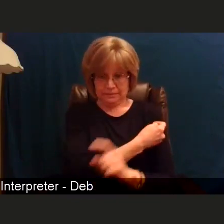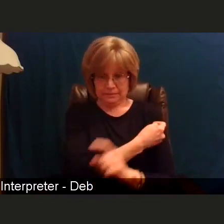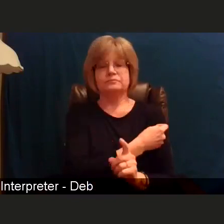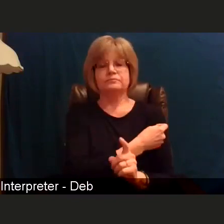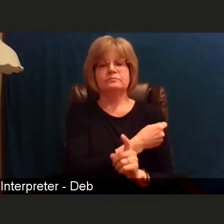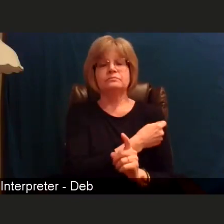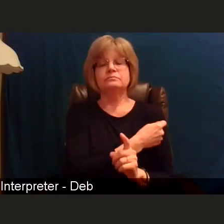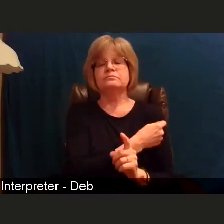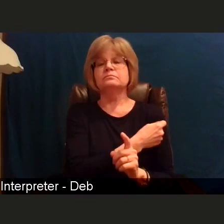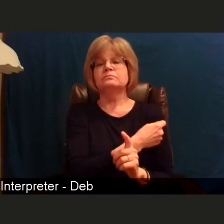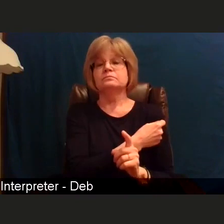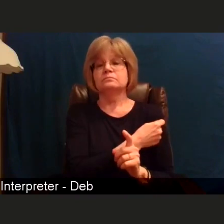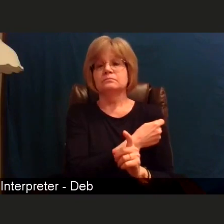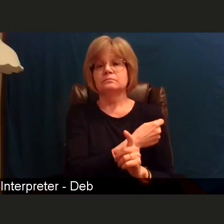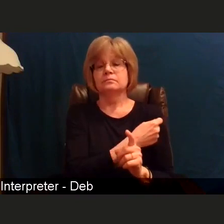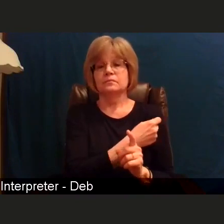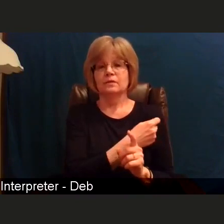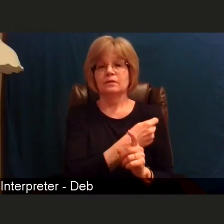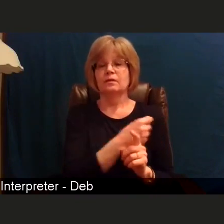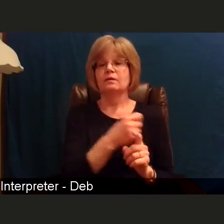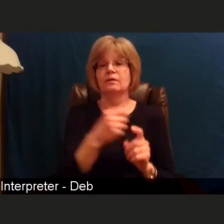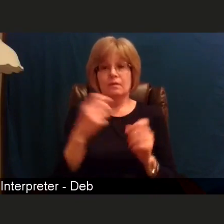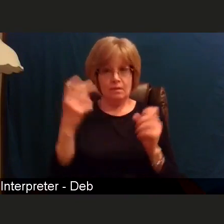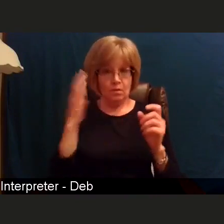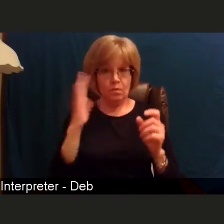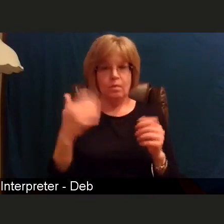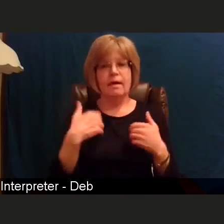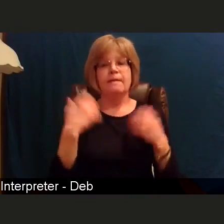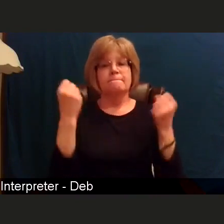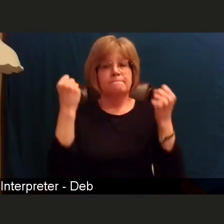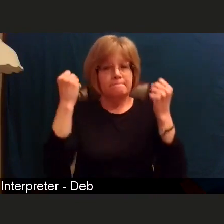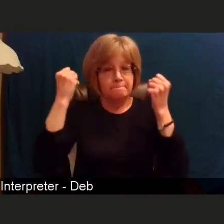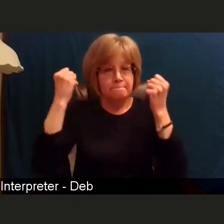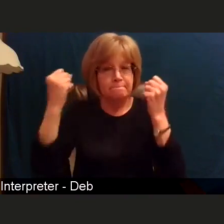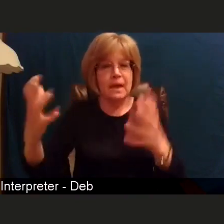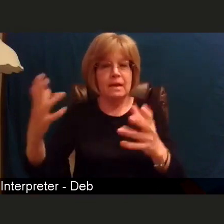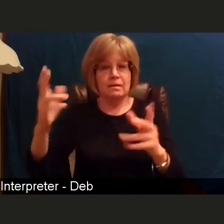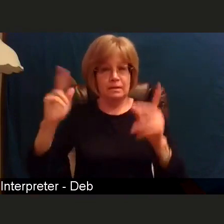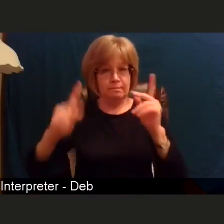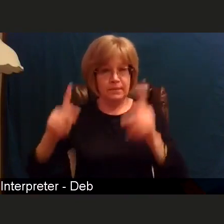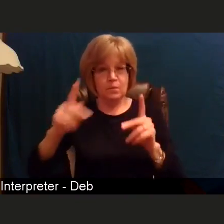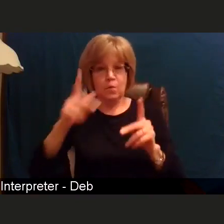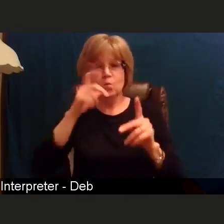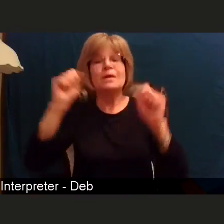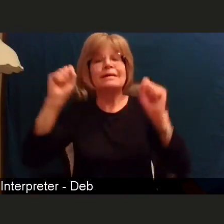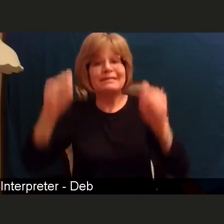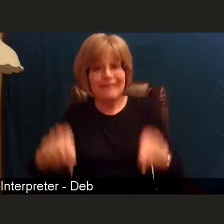there will be more eligible people for vaccine than vaccine will be available at first.